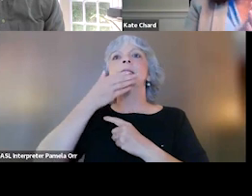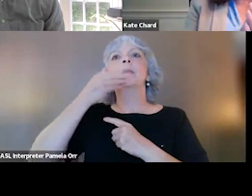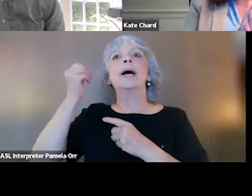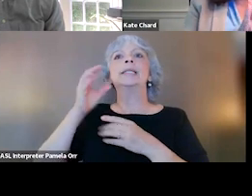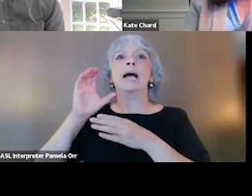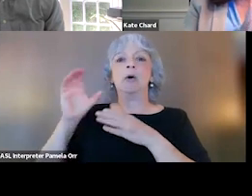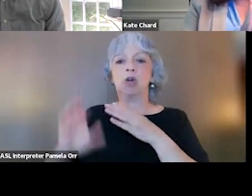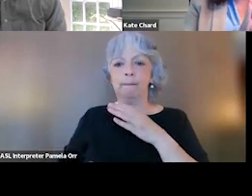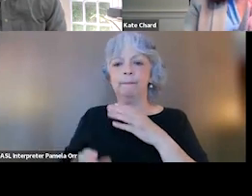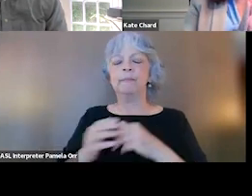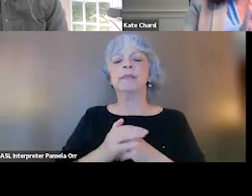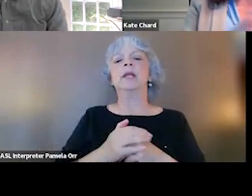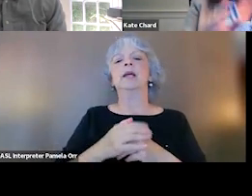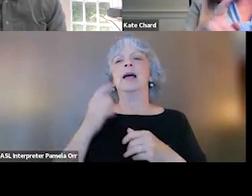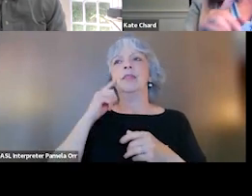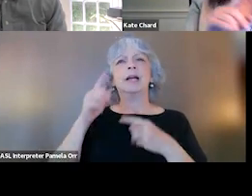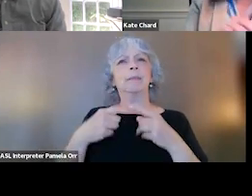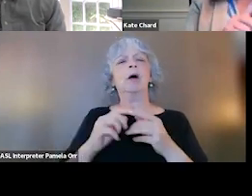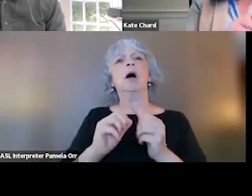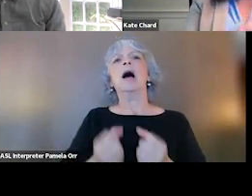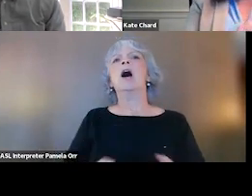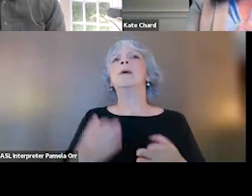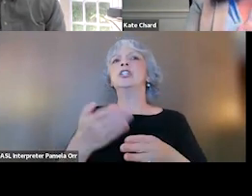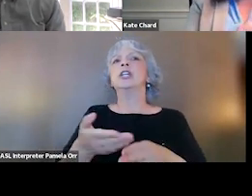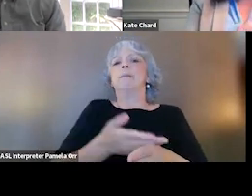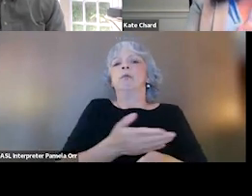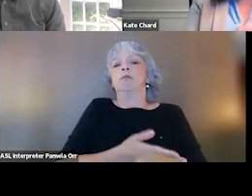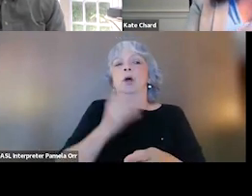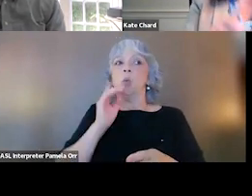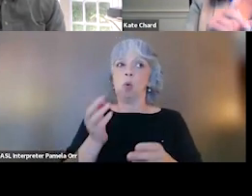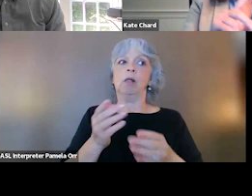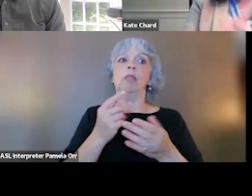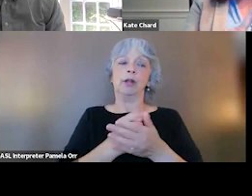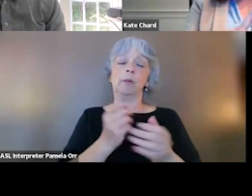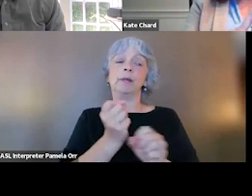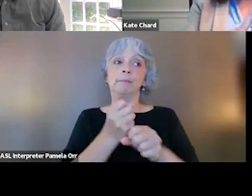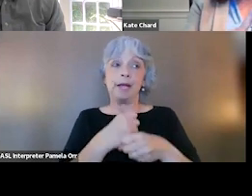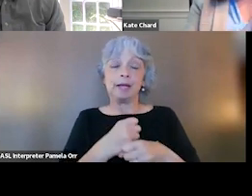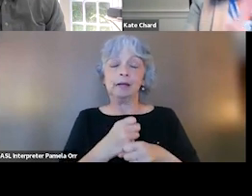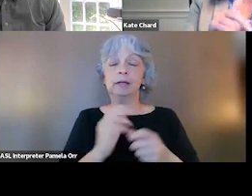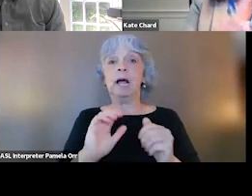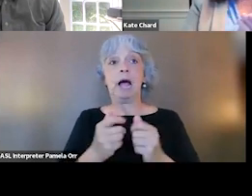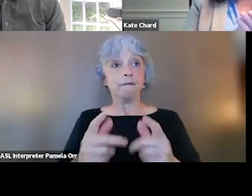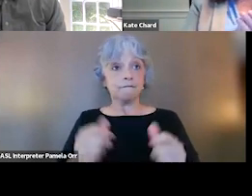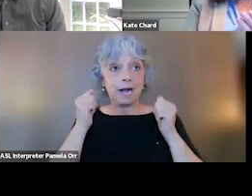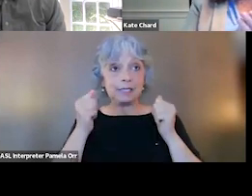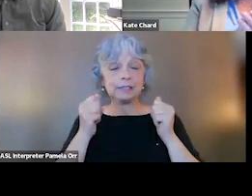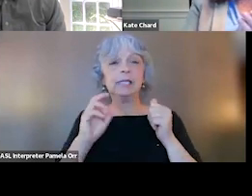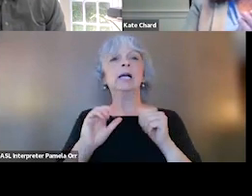And I always think about, how much improvement will this therapy make, right? How fast will it make it and how long will it last?